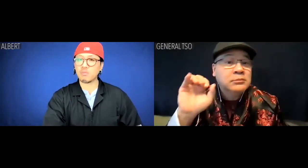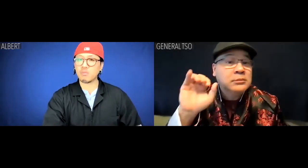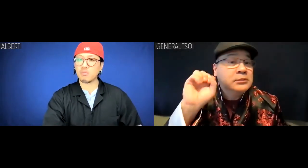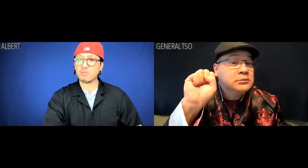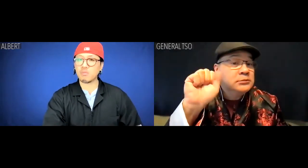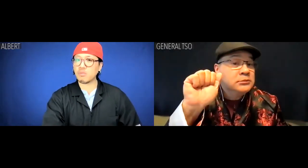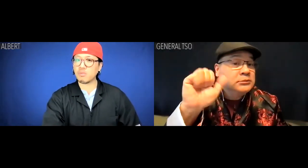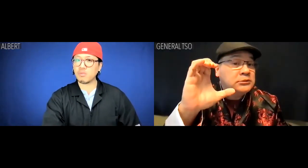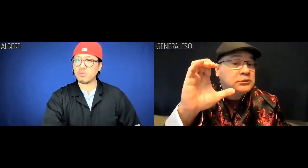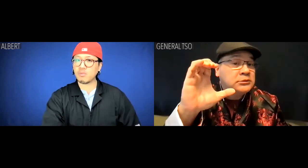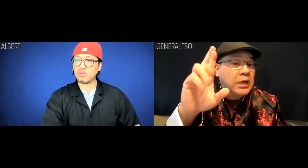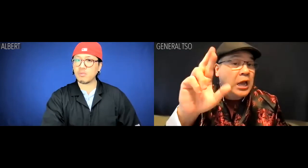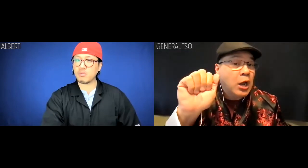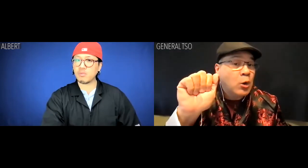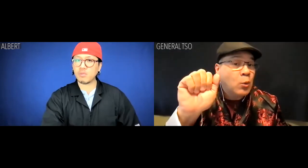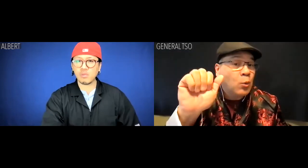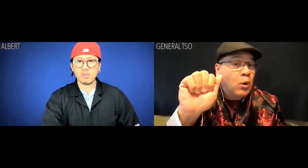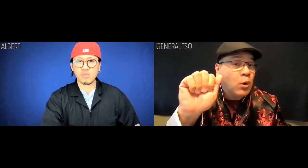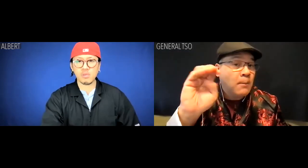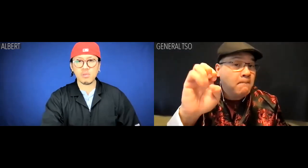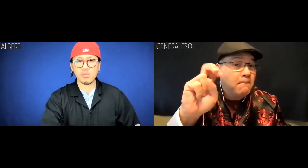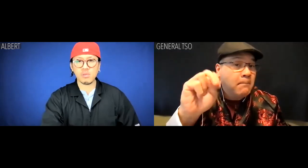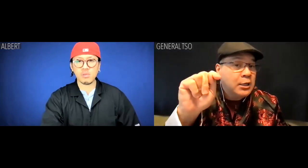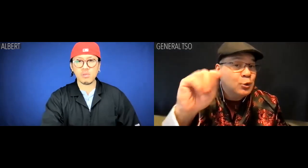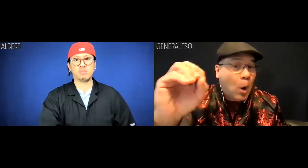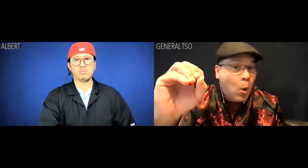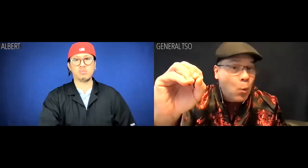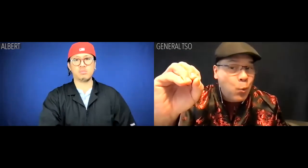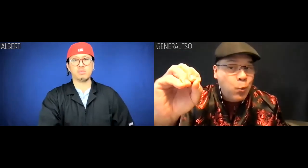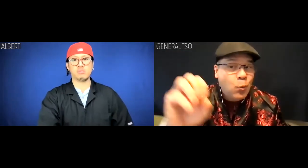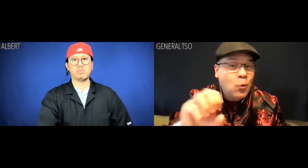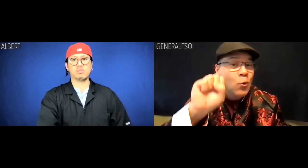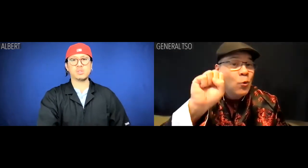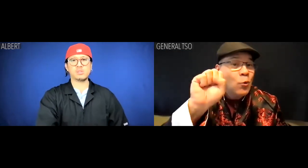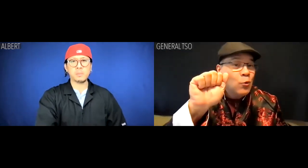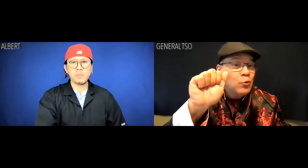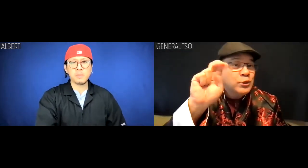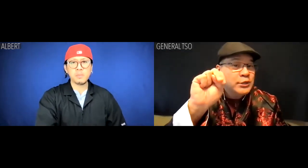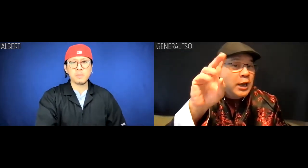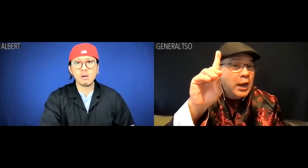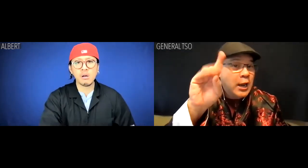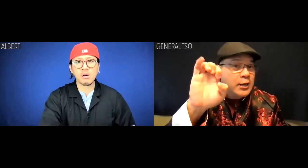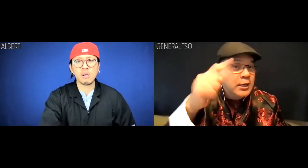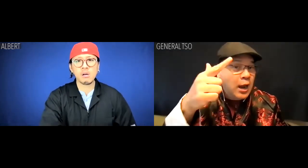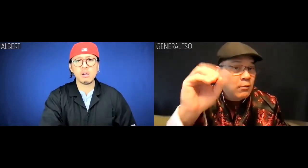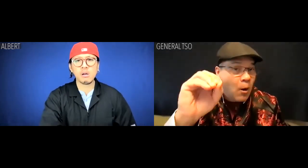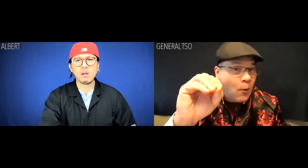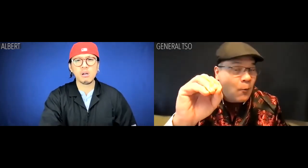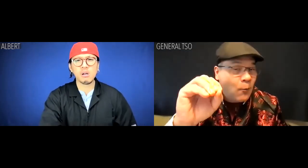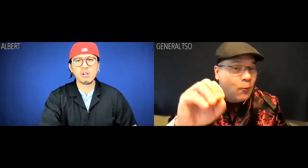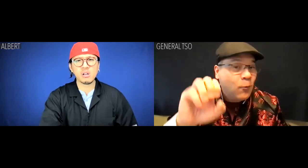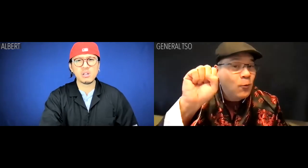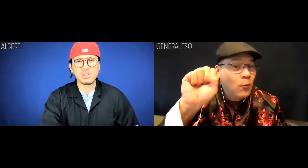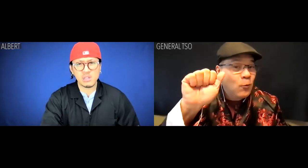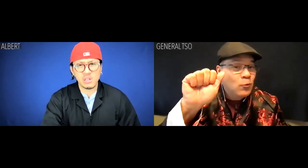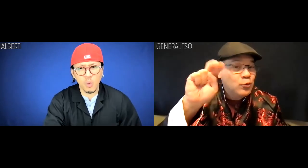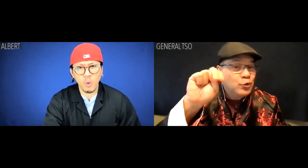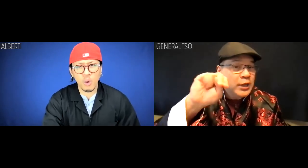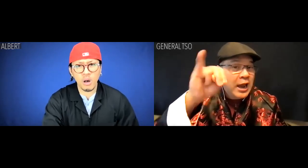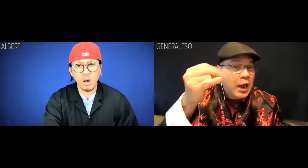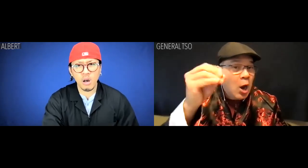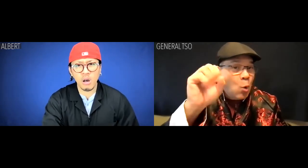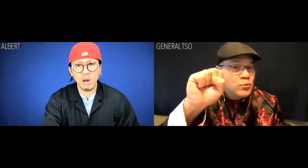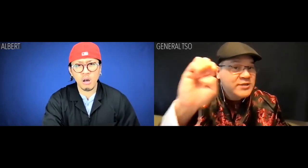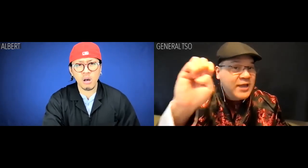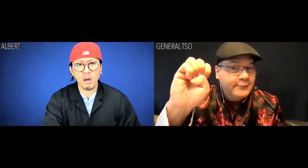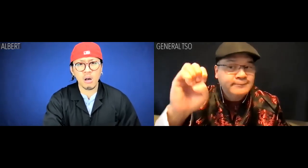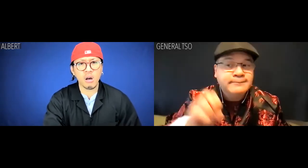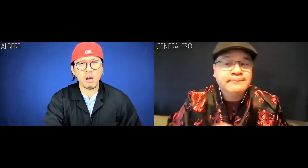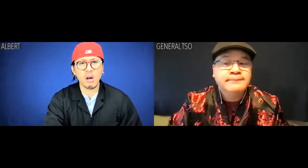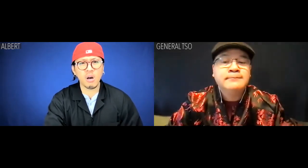in Sacramento, San Diego and San Jose.